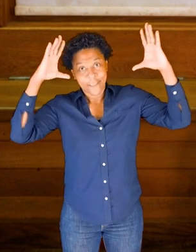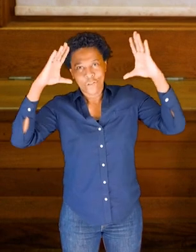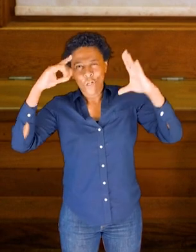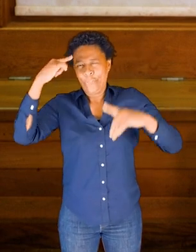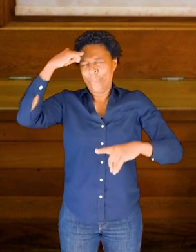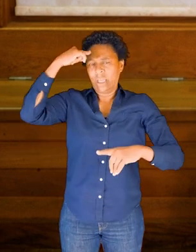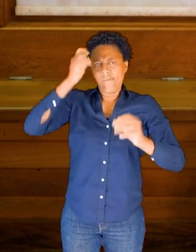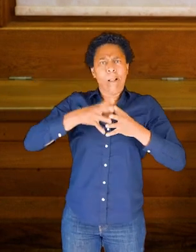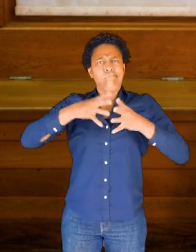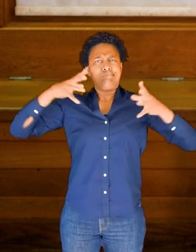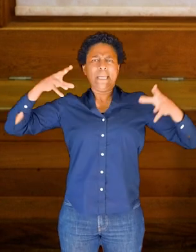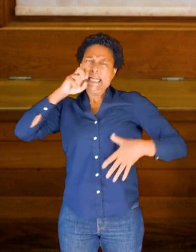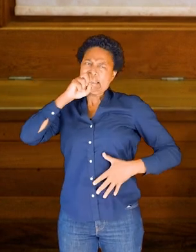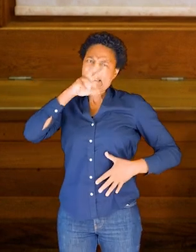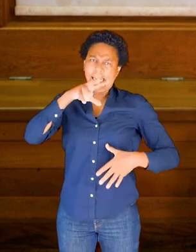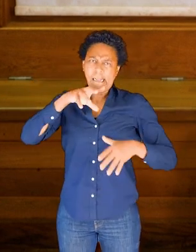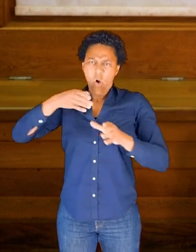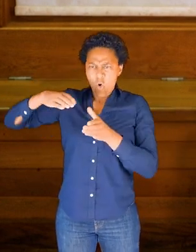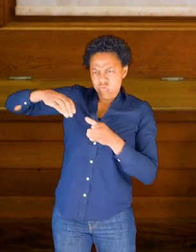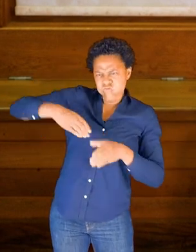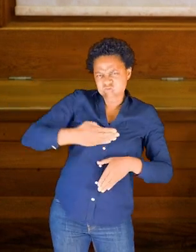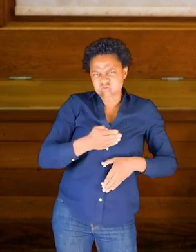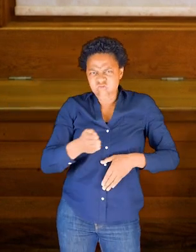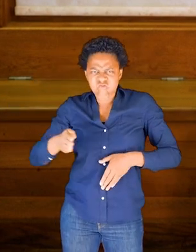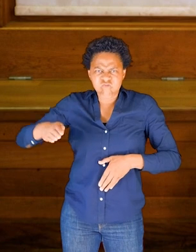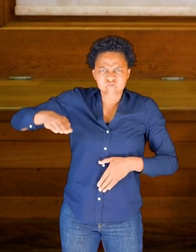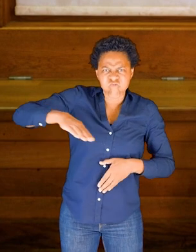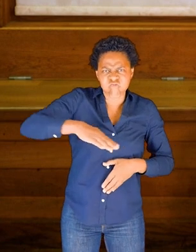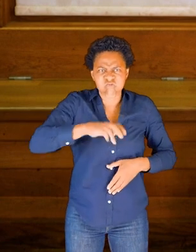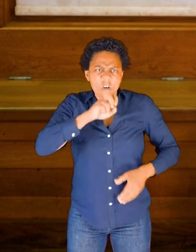or one of those big snakes that has a real thickness to their body.